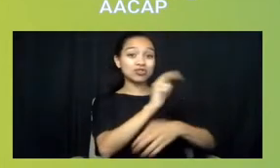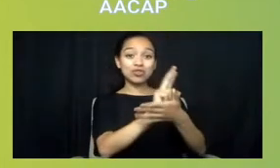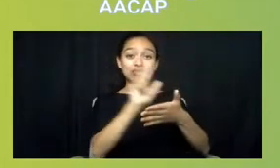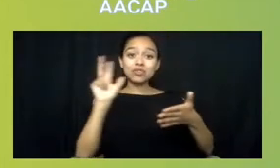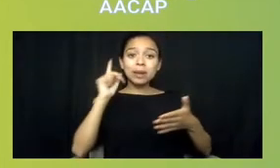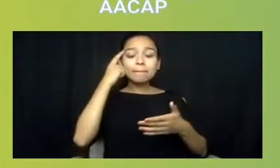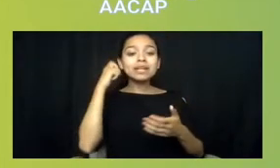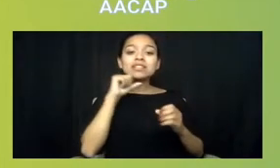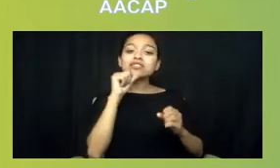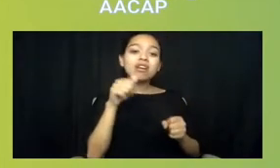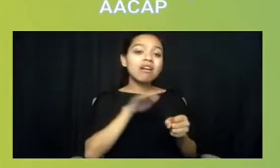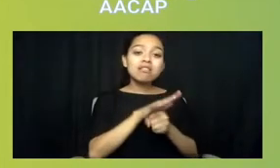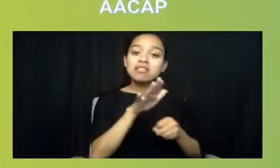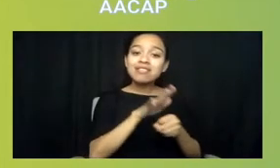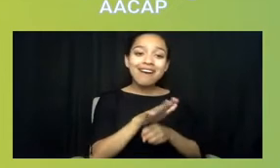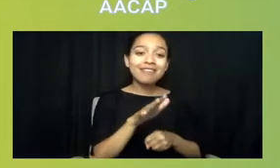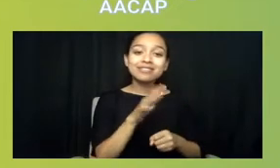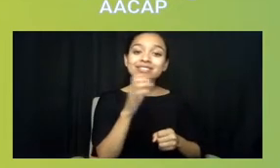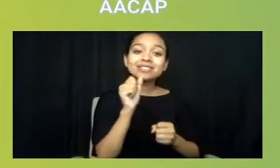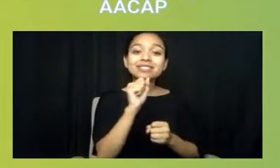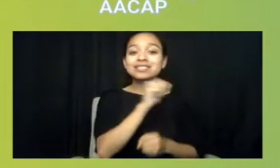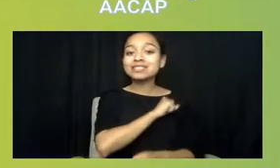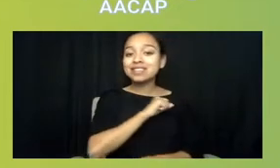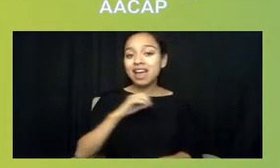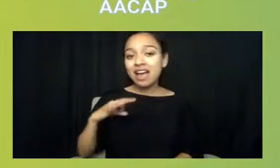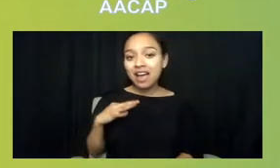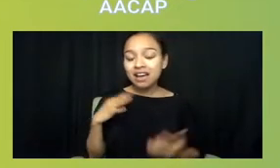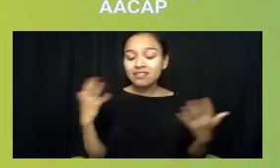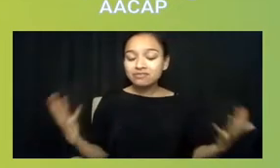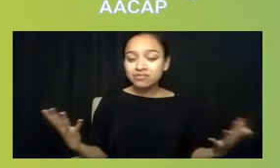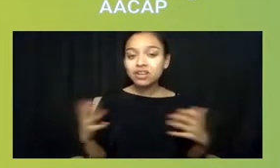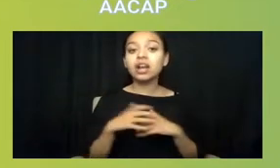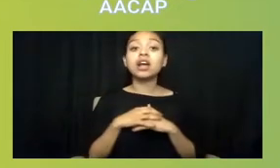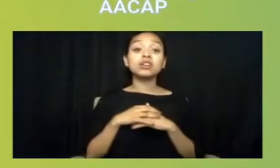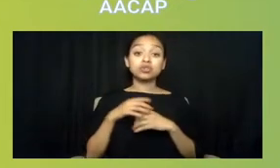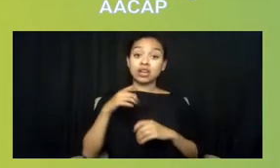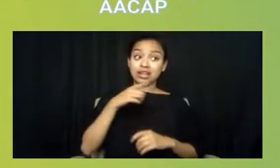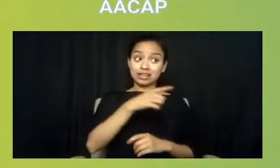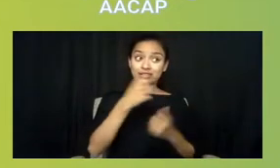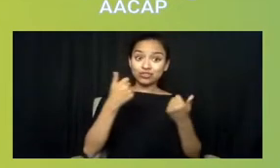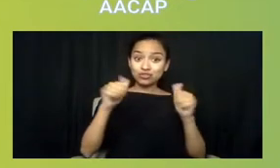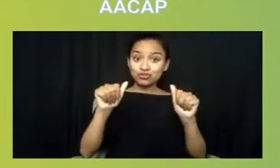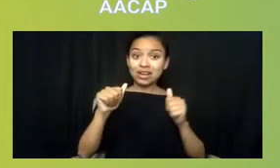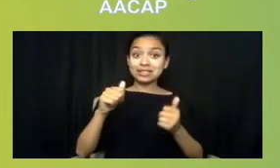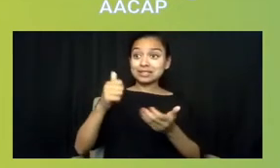Now, and he's trying to get PayForce to fund a pipeline for a future workforce